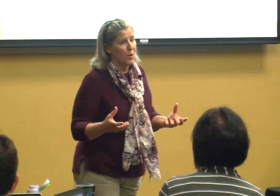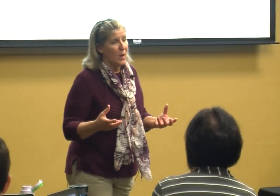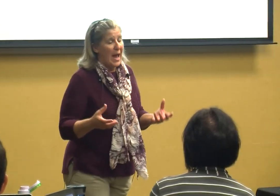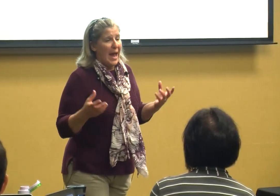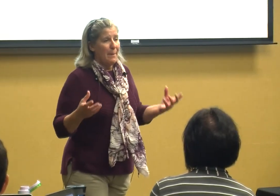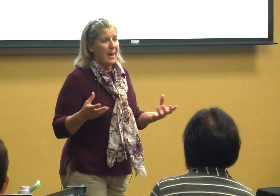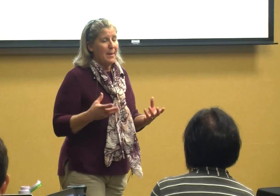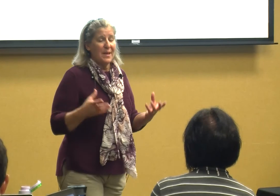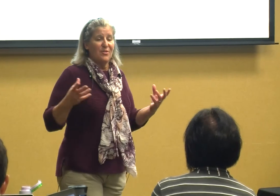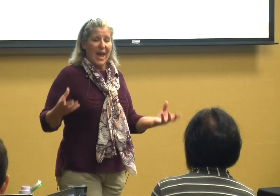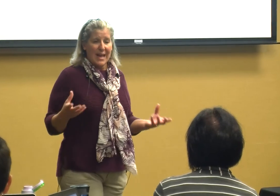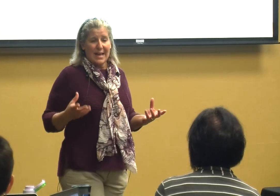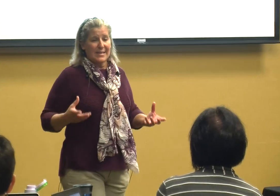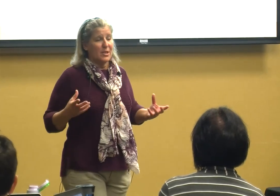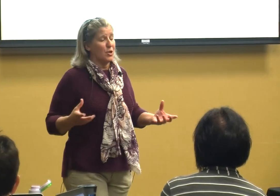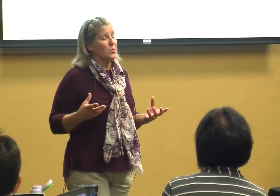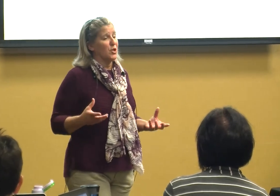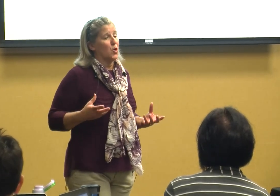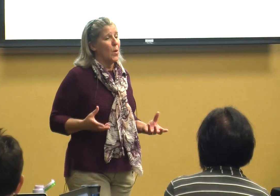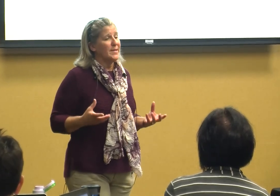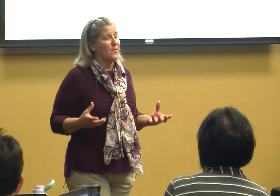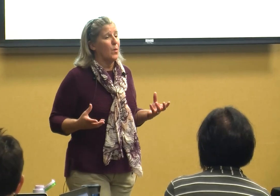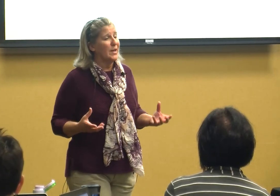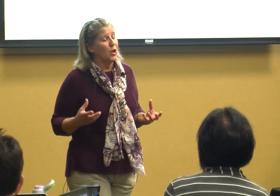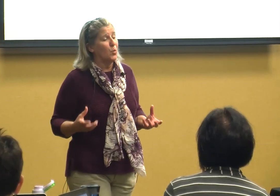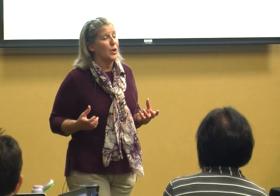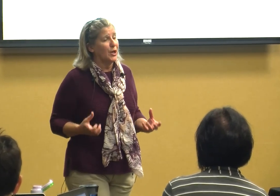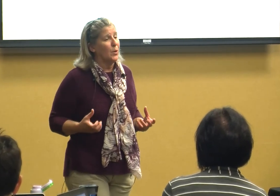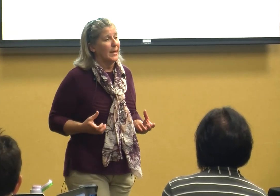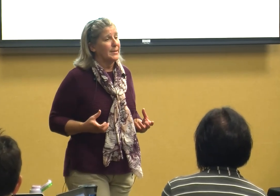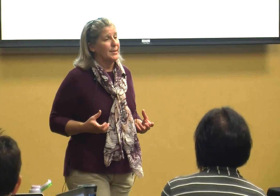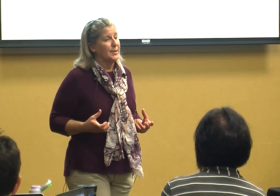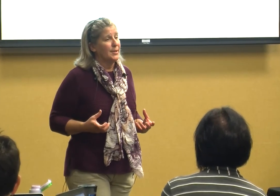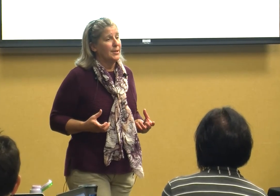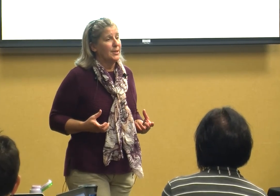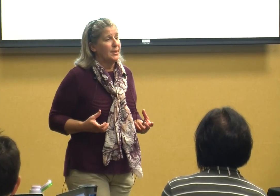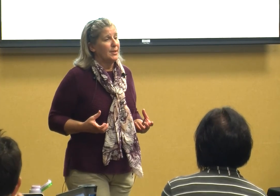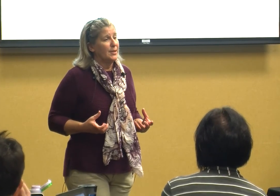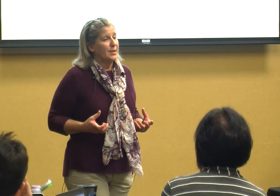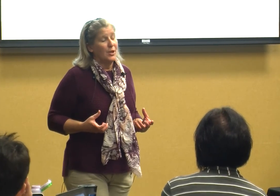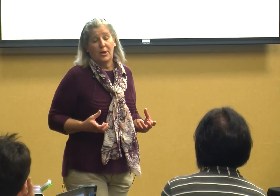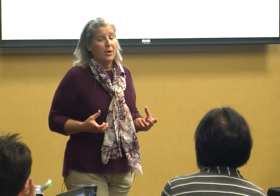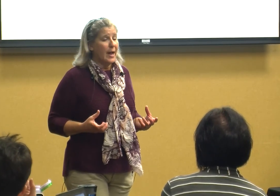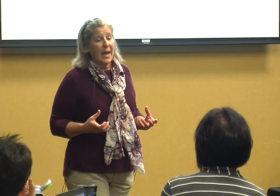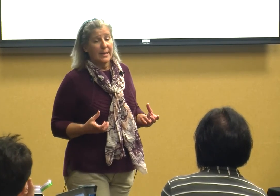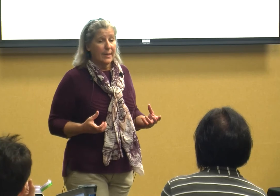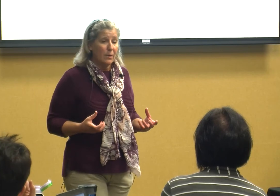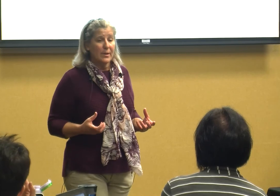and maybe they get to do the choice of when do you want to do it you're going to have to do it